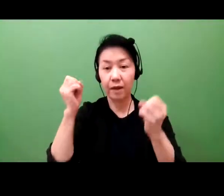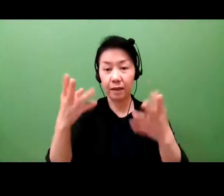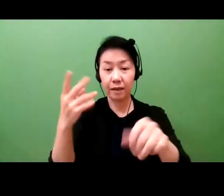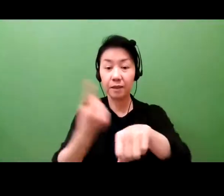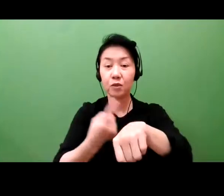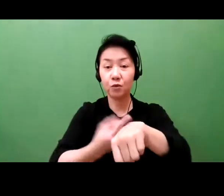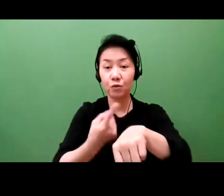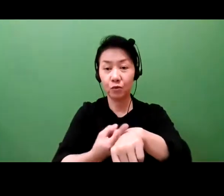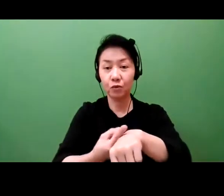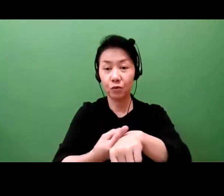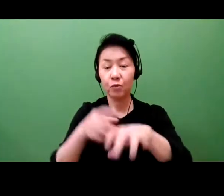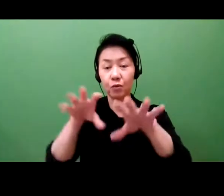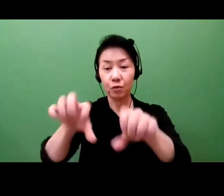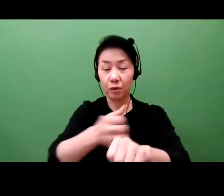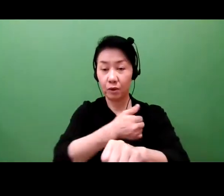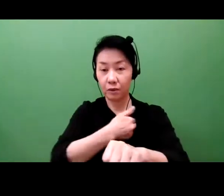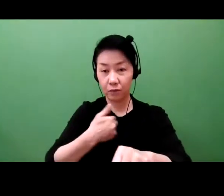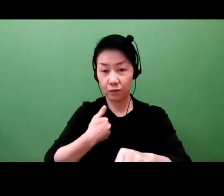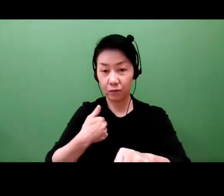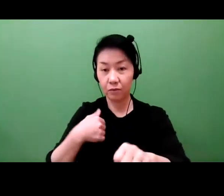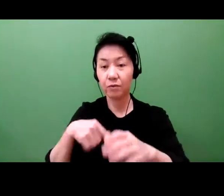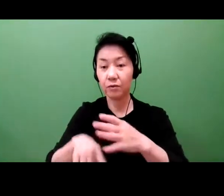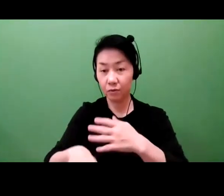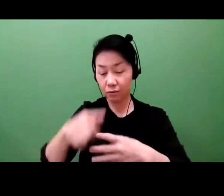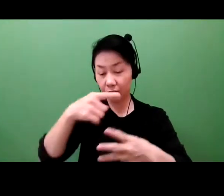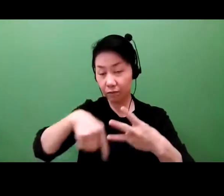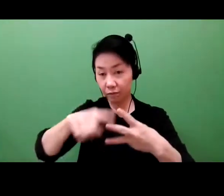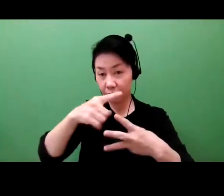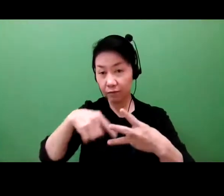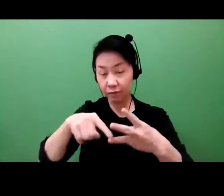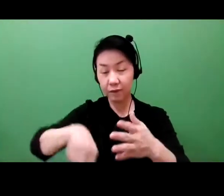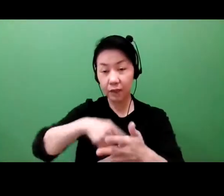it's important to realize that intellectual property simply